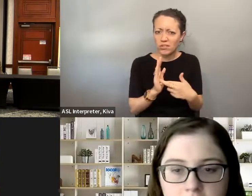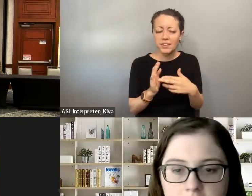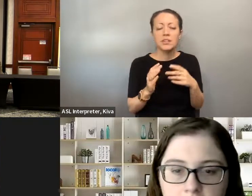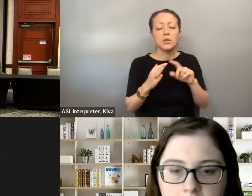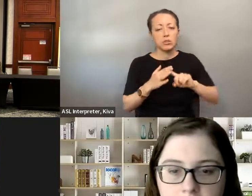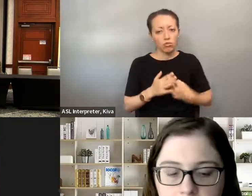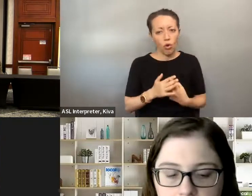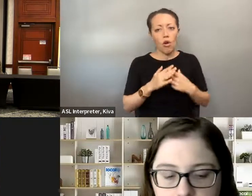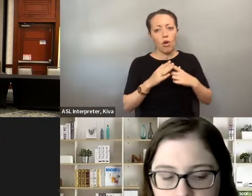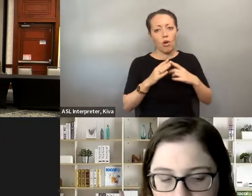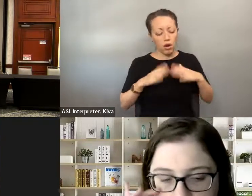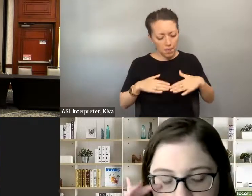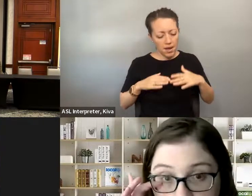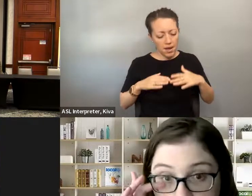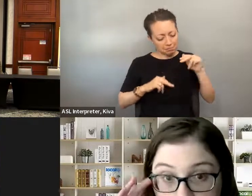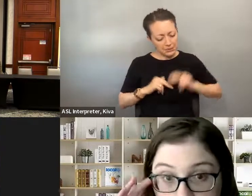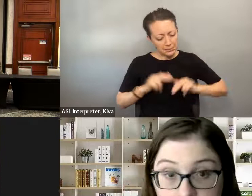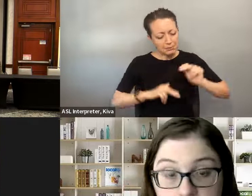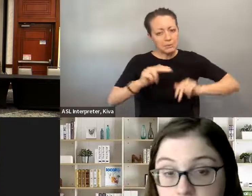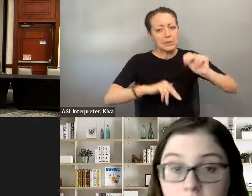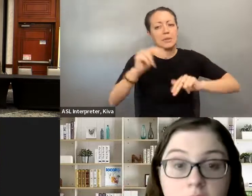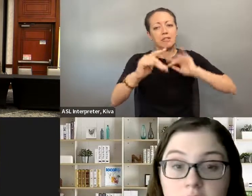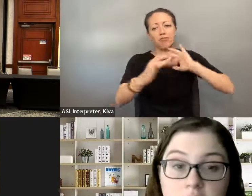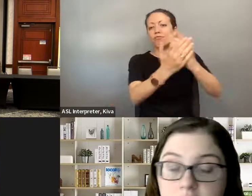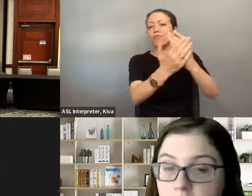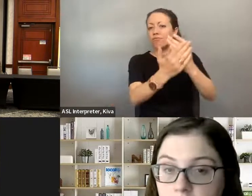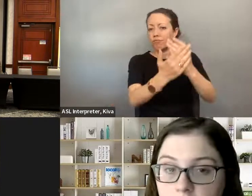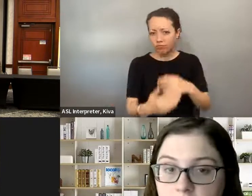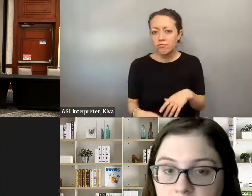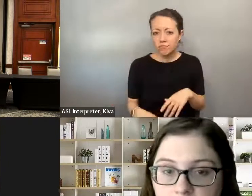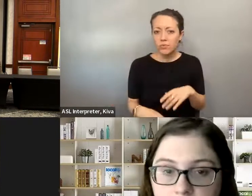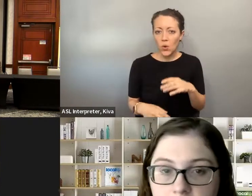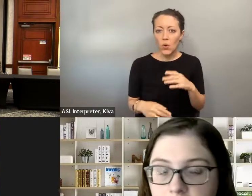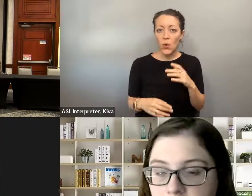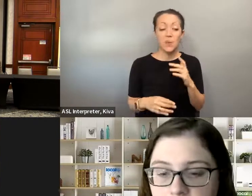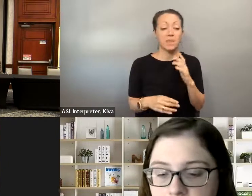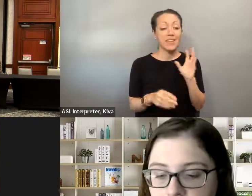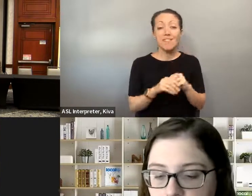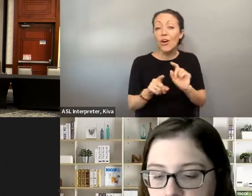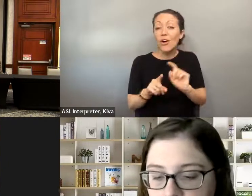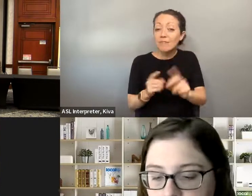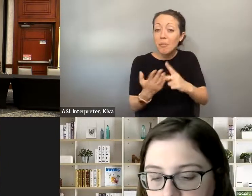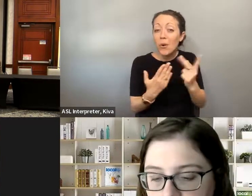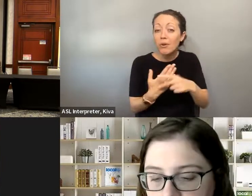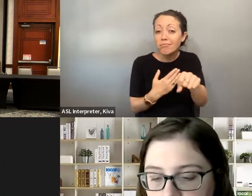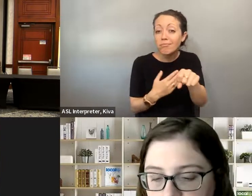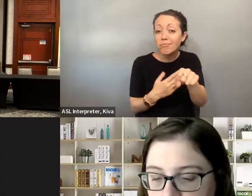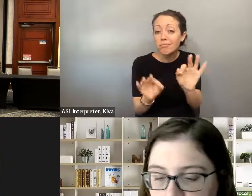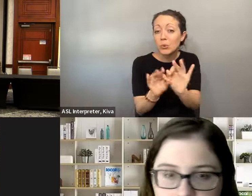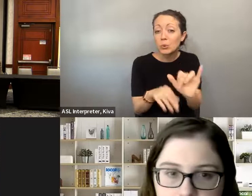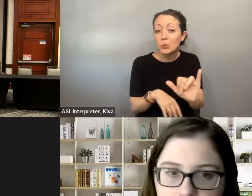working as staff on a campaign . All of these things are so important and you know, we need to work from the ground up here and really build this pipeline and